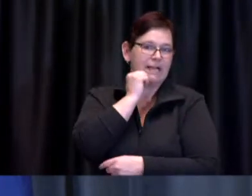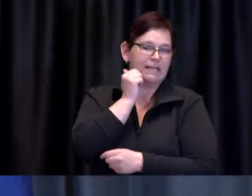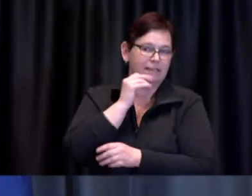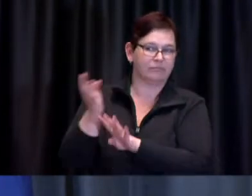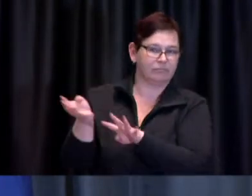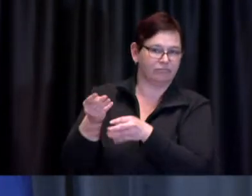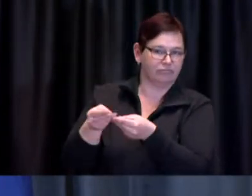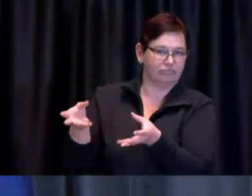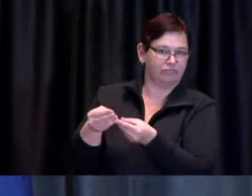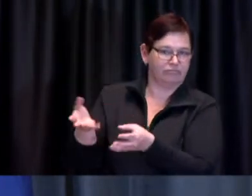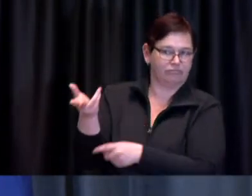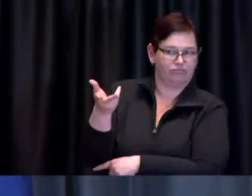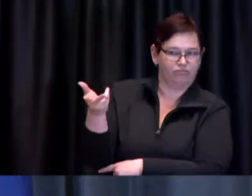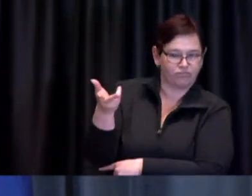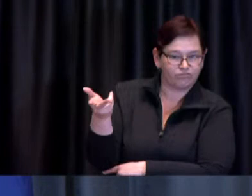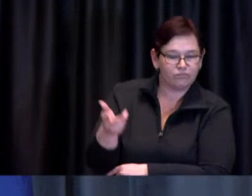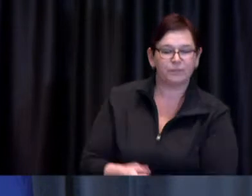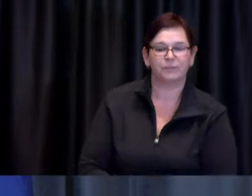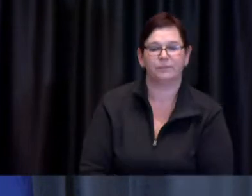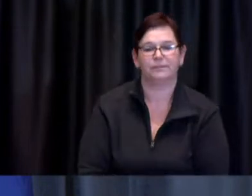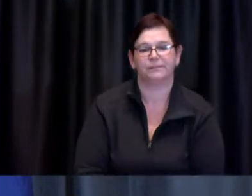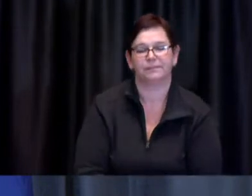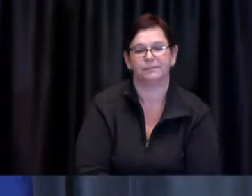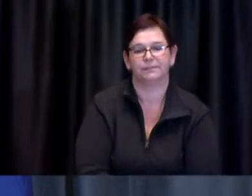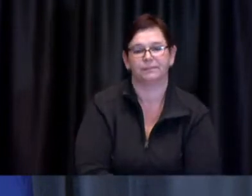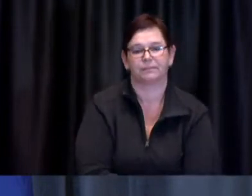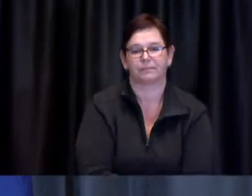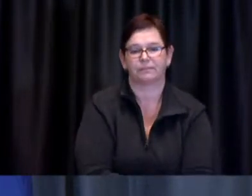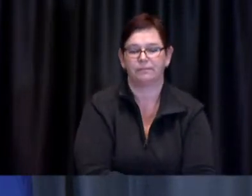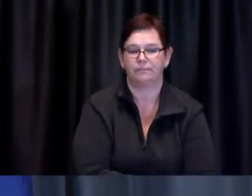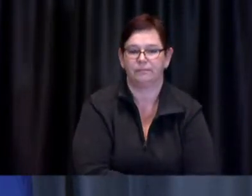Only a few short weeks ago, on March 17,